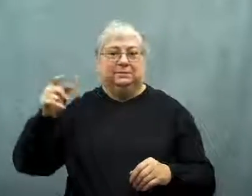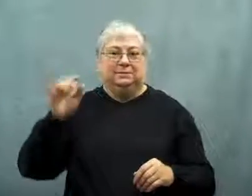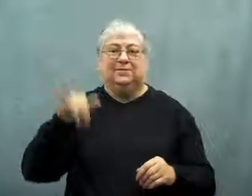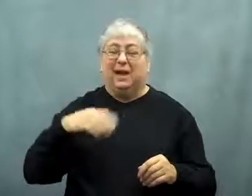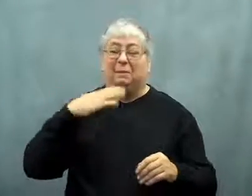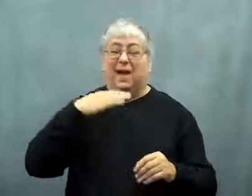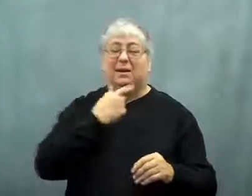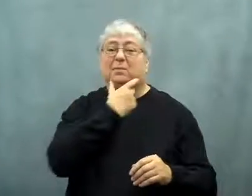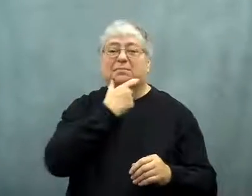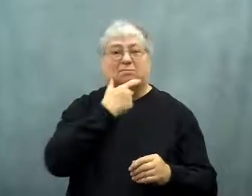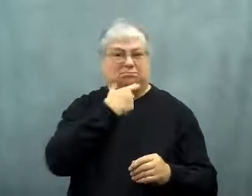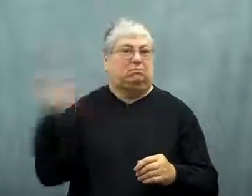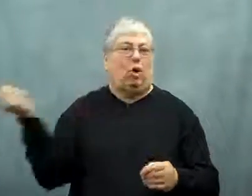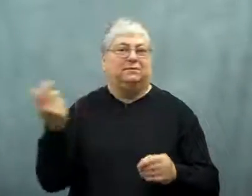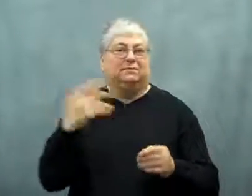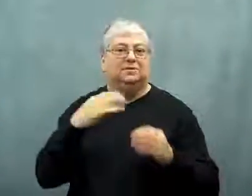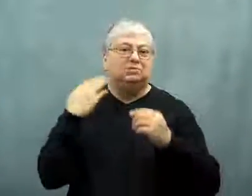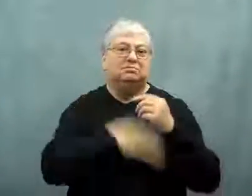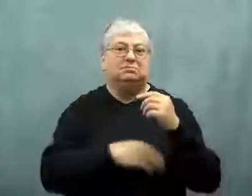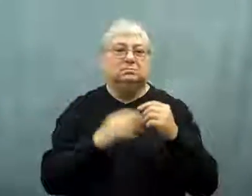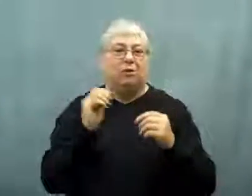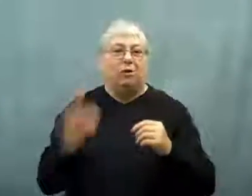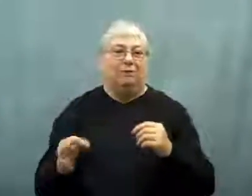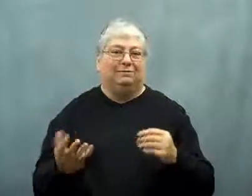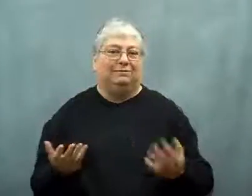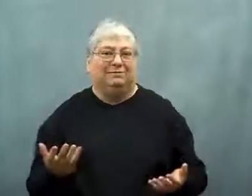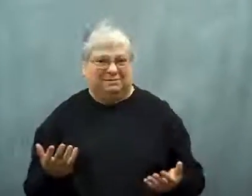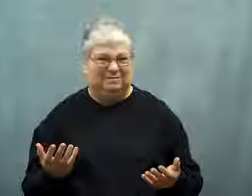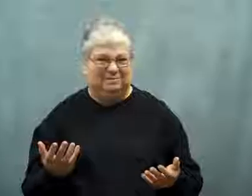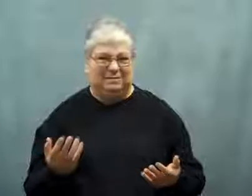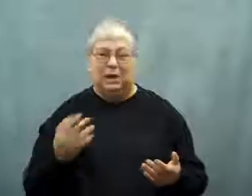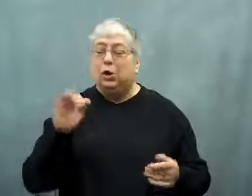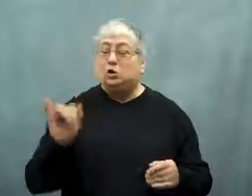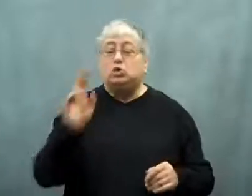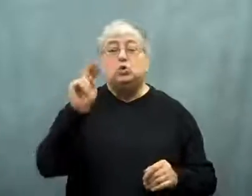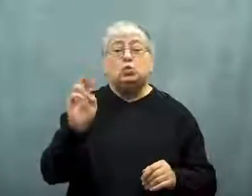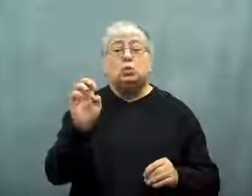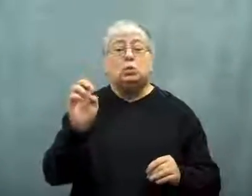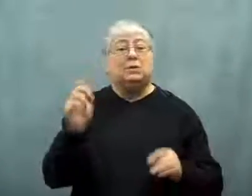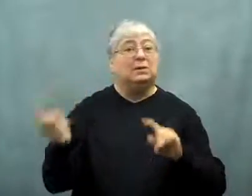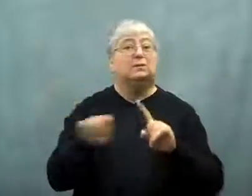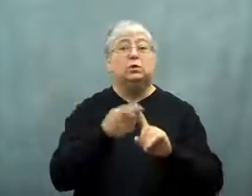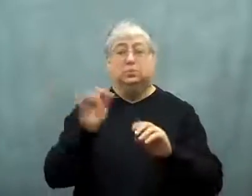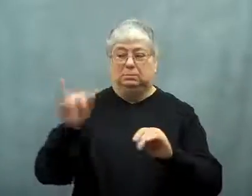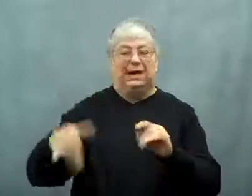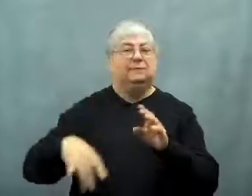The lower jaw had been removed.